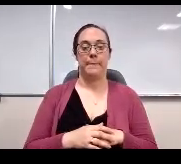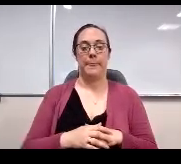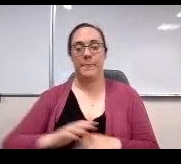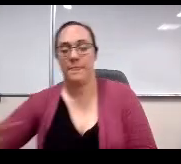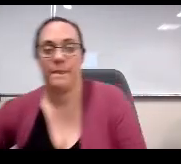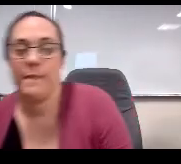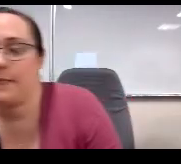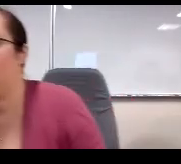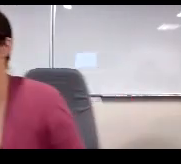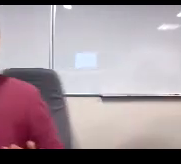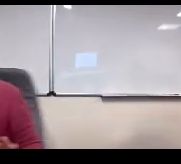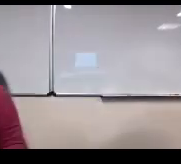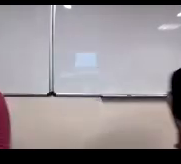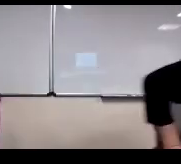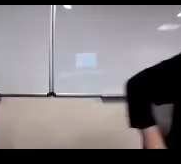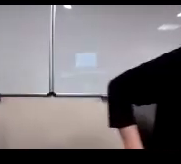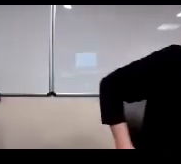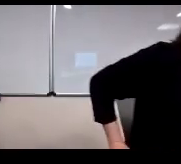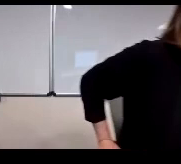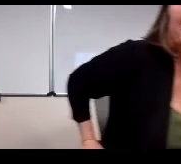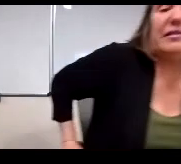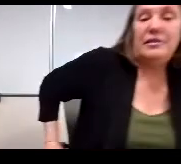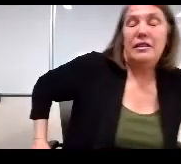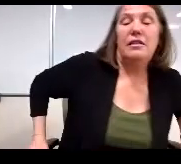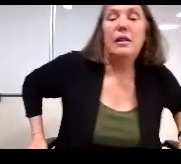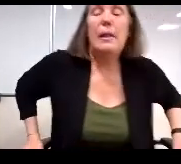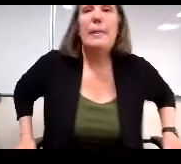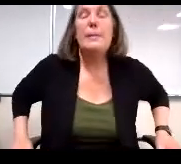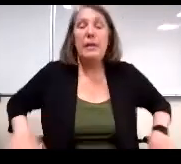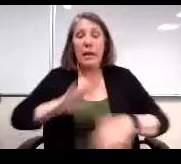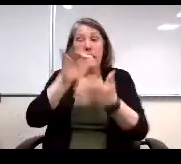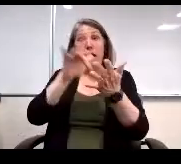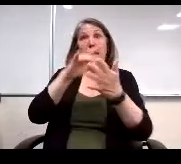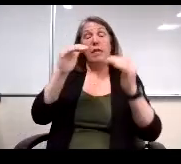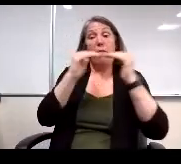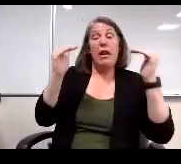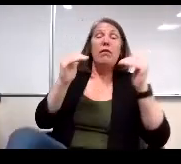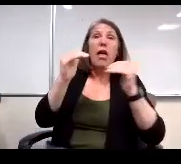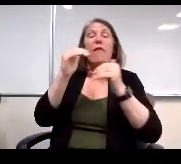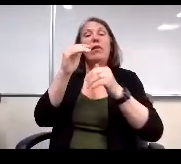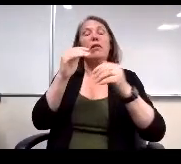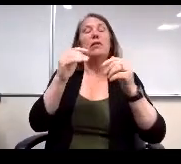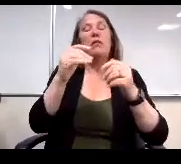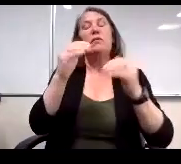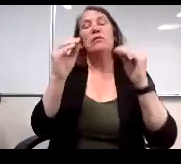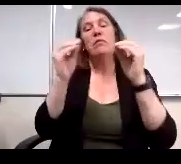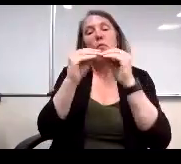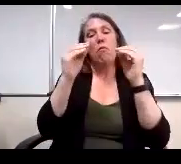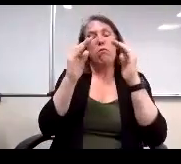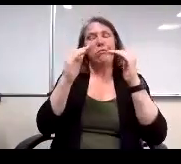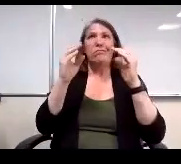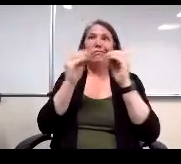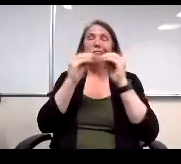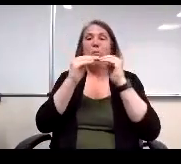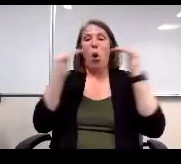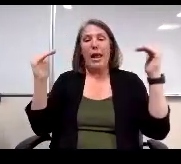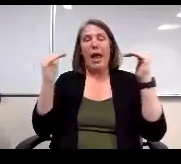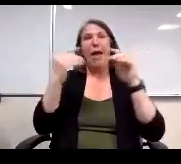At the middle level, like honesty, there is a larger gap between staff and the student and parent respondent groups.